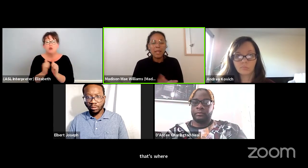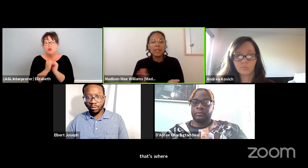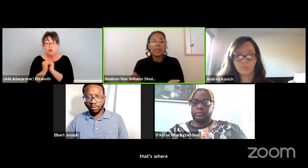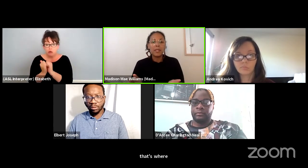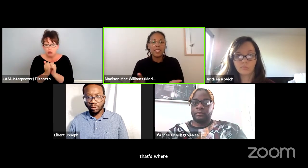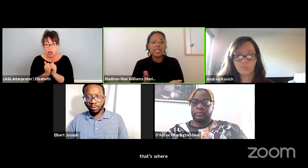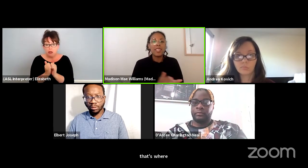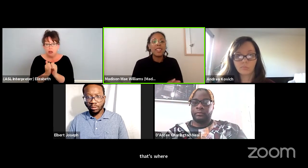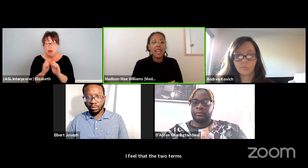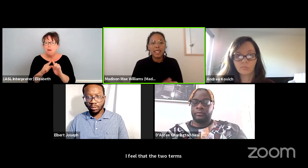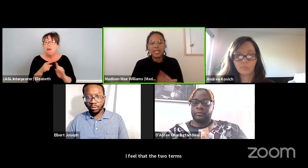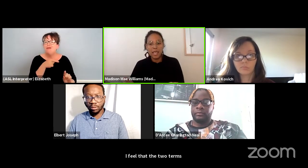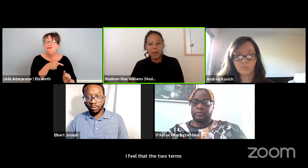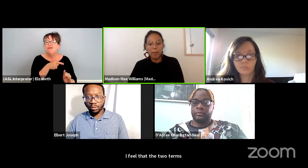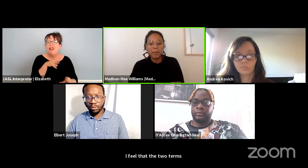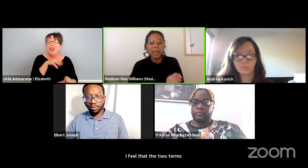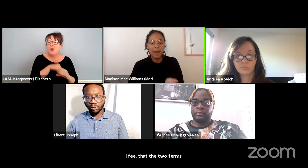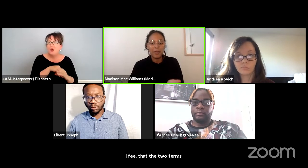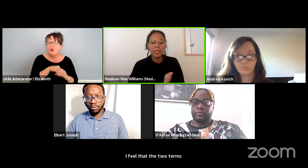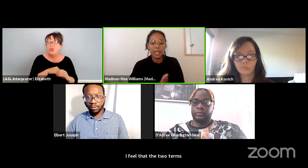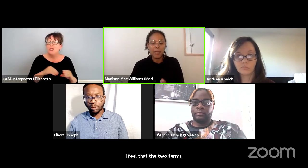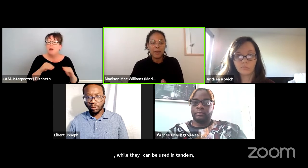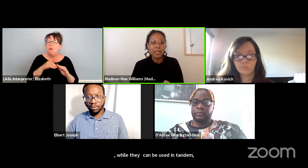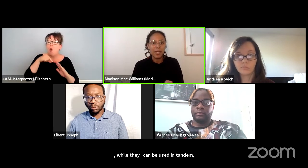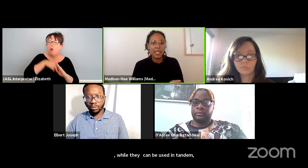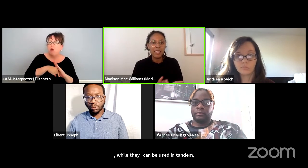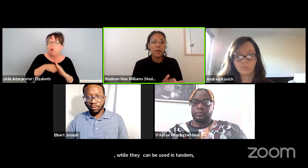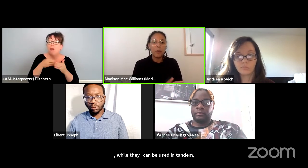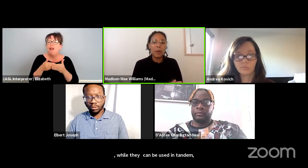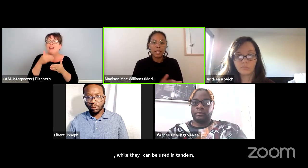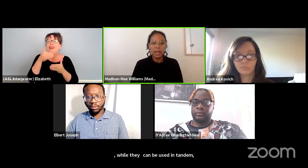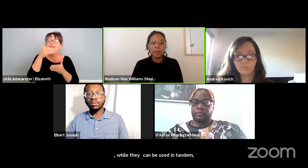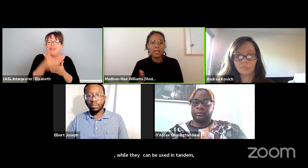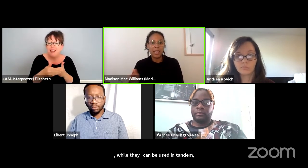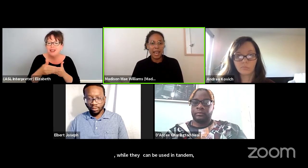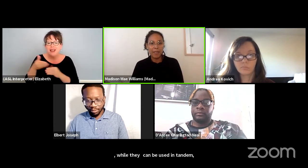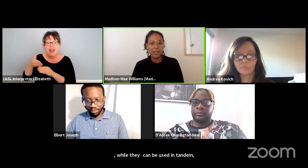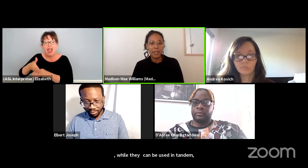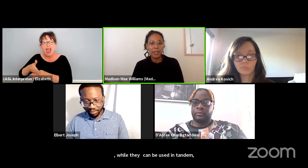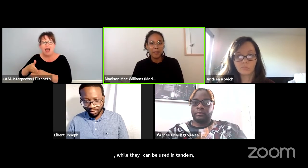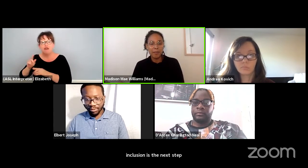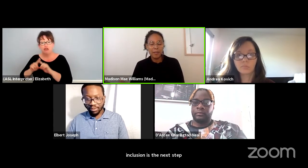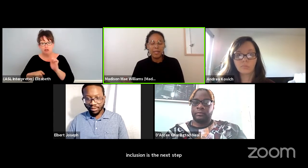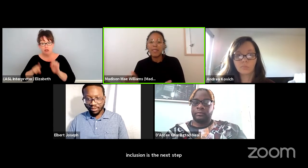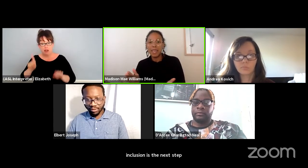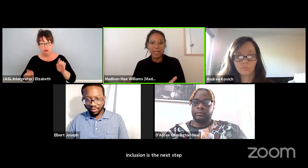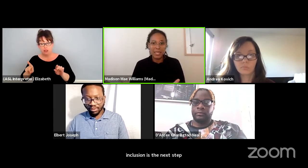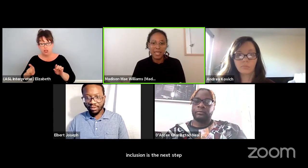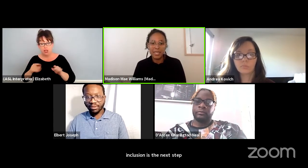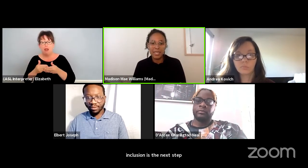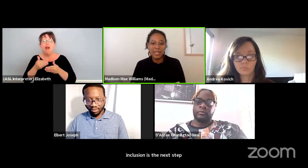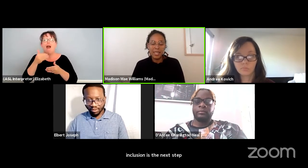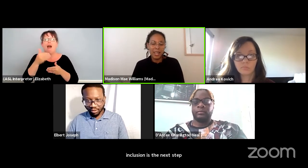inclusion is the next step after diversity. It's the, what comes after. If that makes sense,